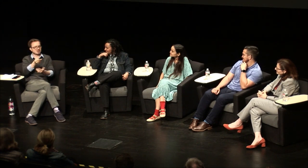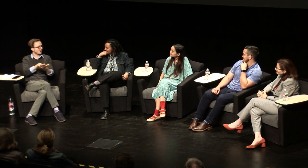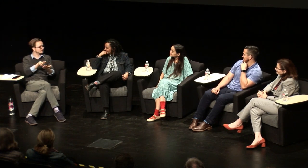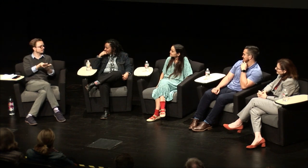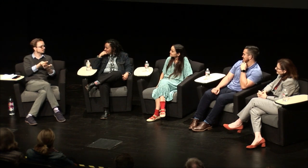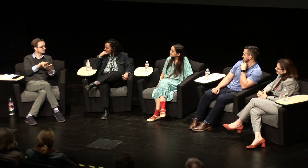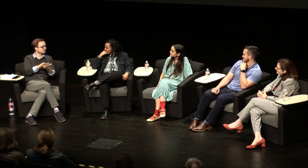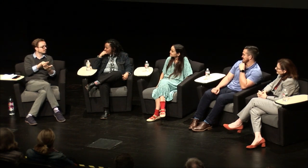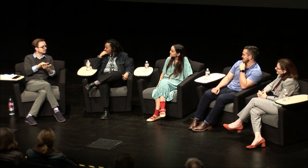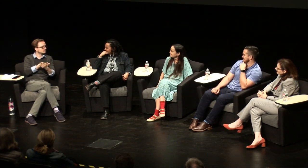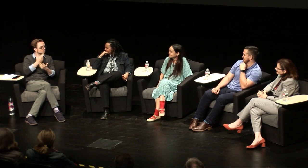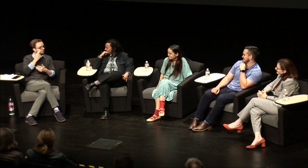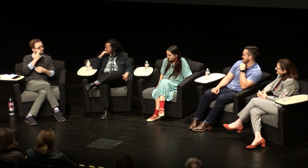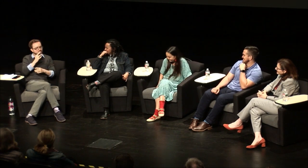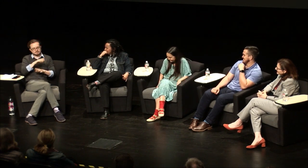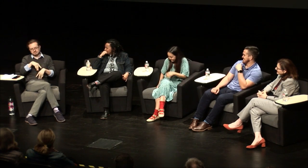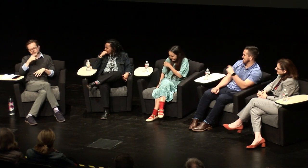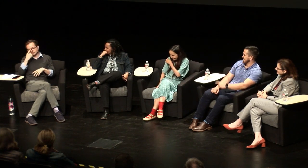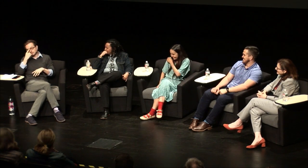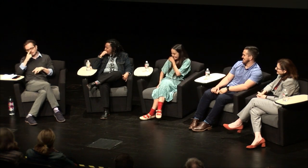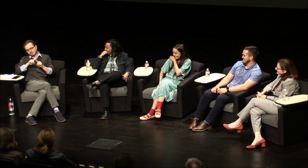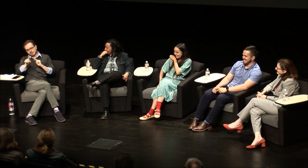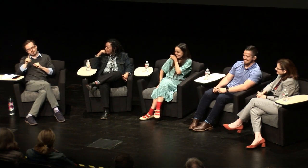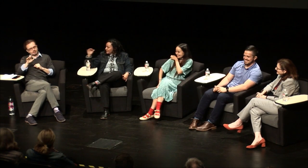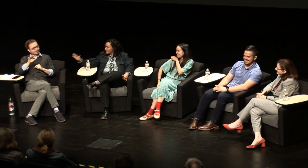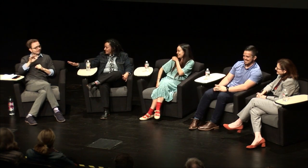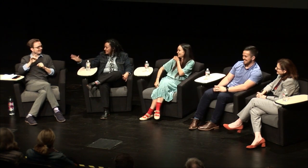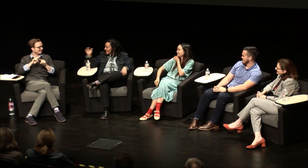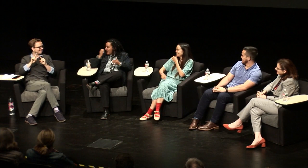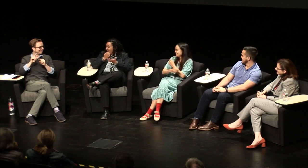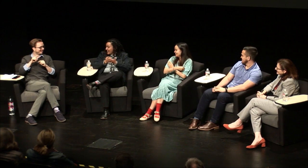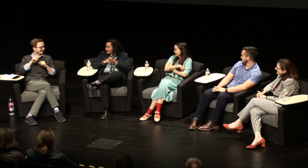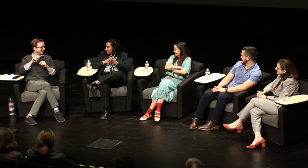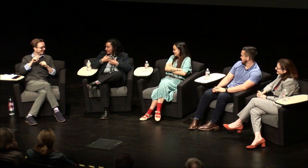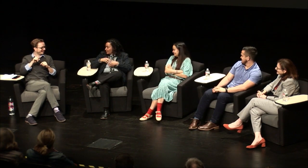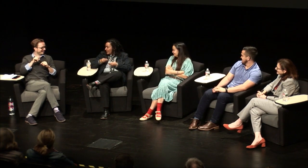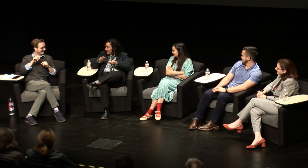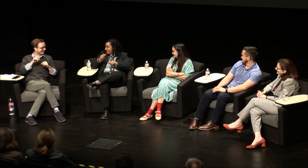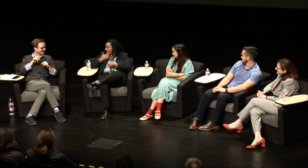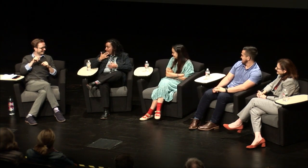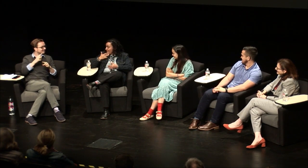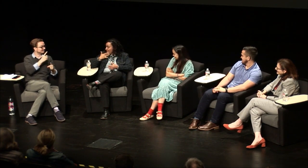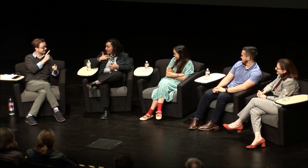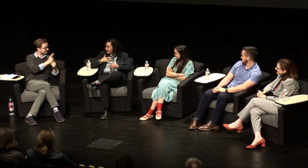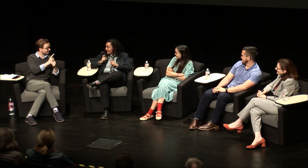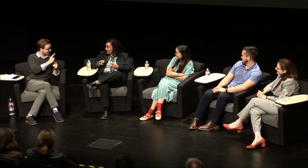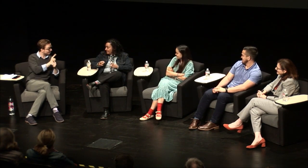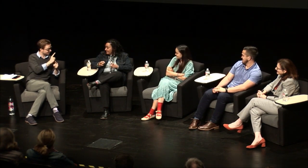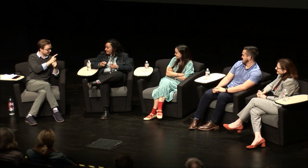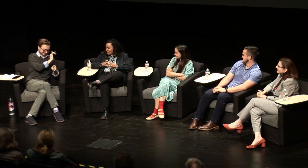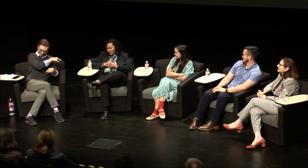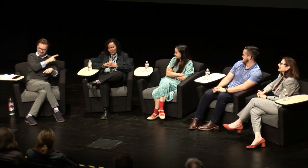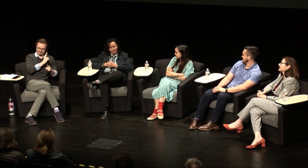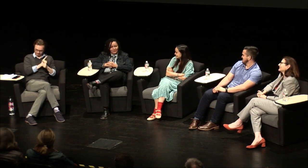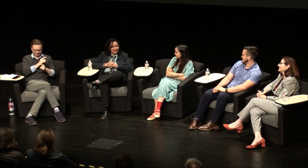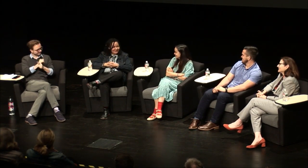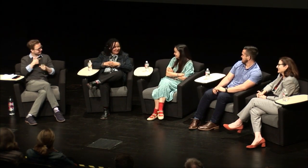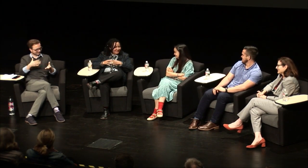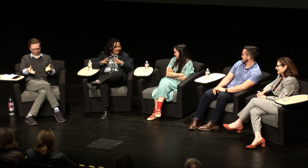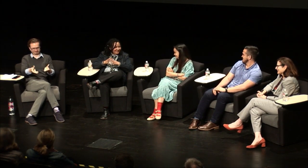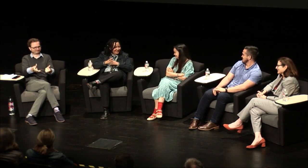downsize economy you know so just down to one [Rezenet:] was it a birthday gift?